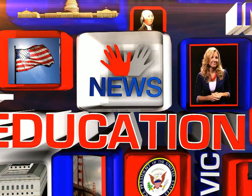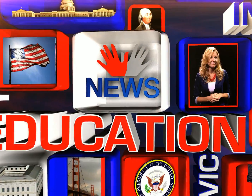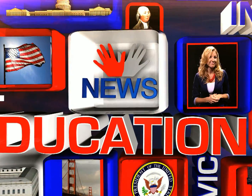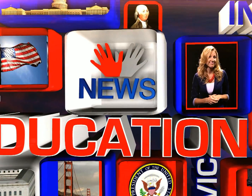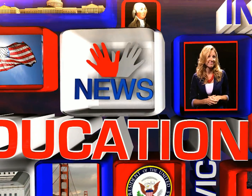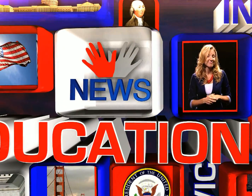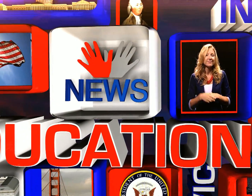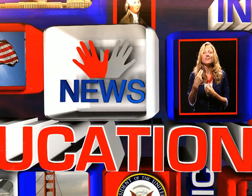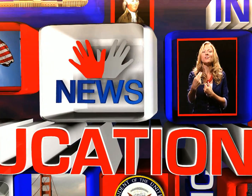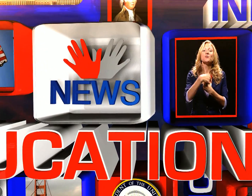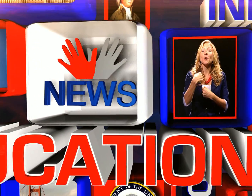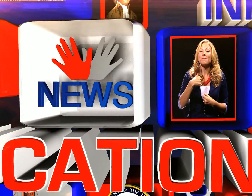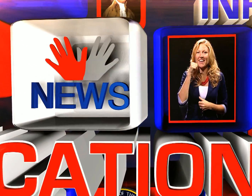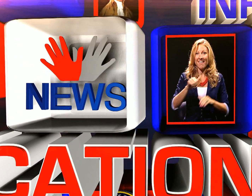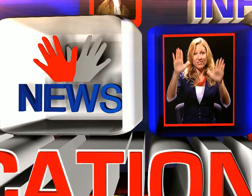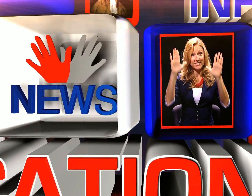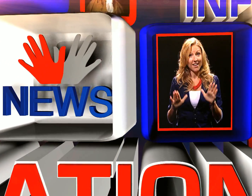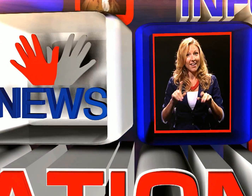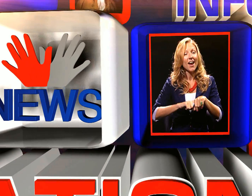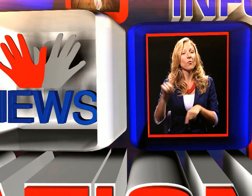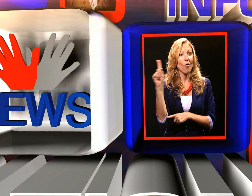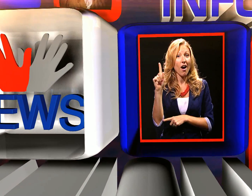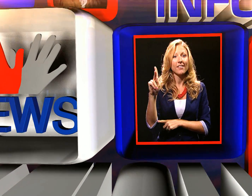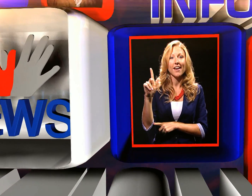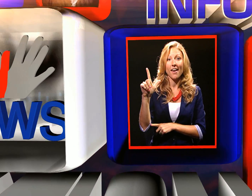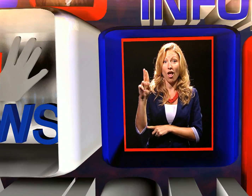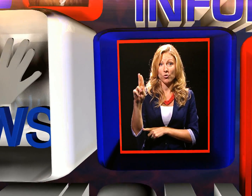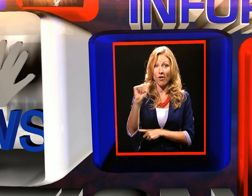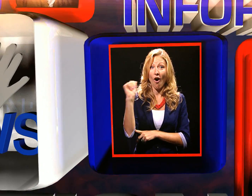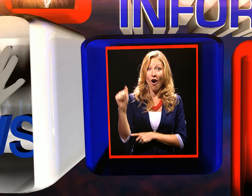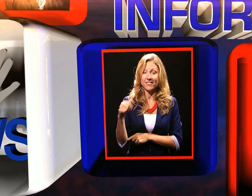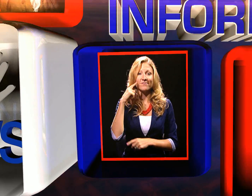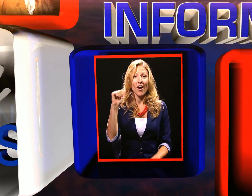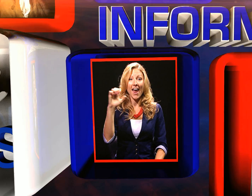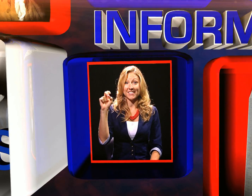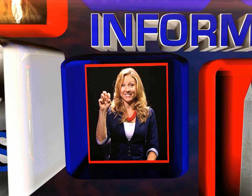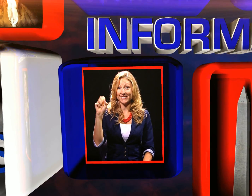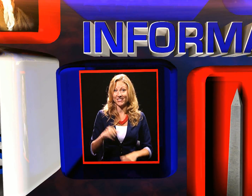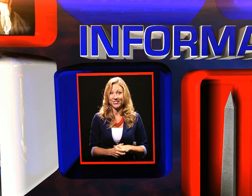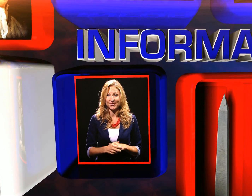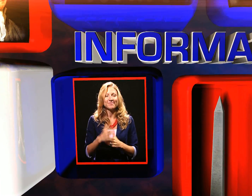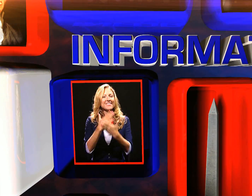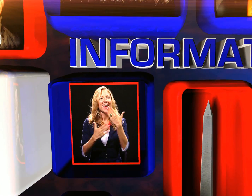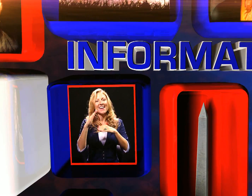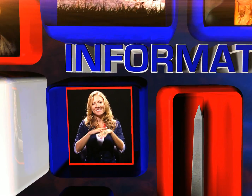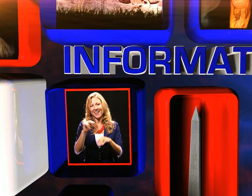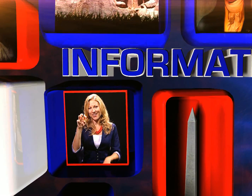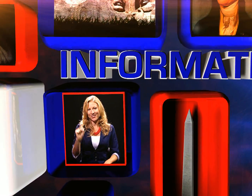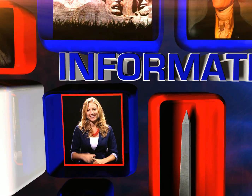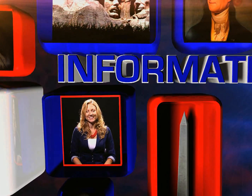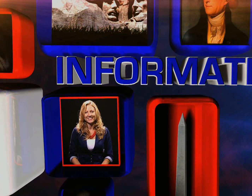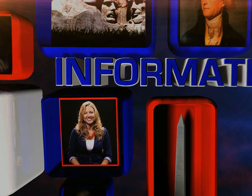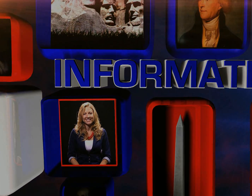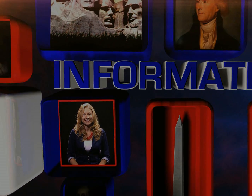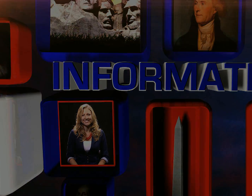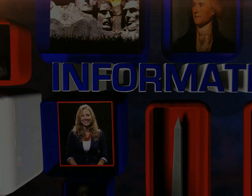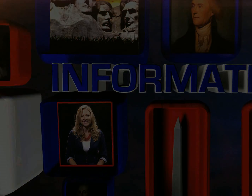00 PM ON KLRU AUSTIN FOR ACCESS NEWS, HANDS ON NEWS.